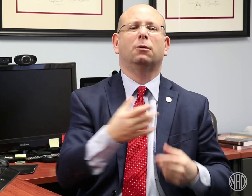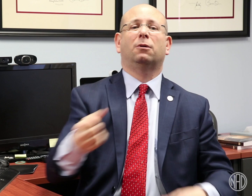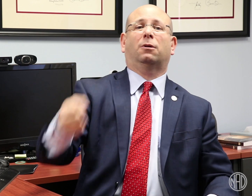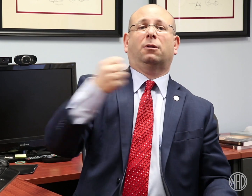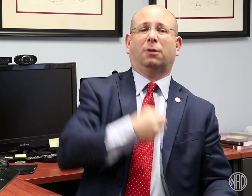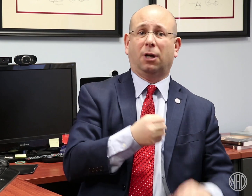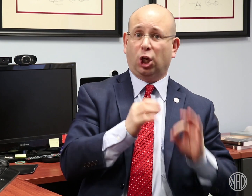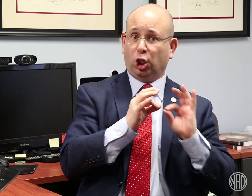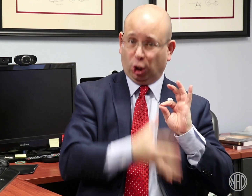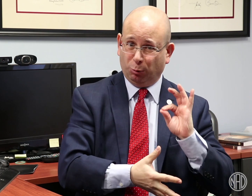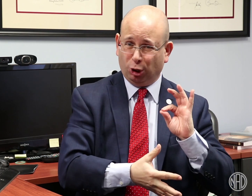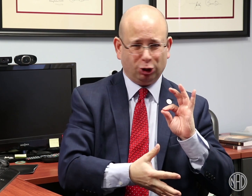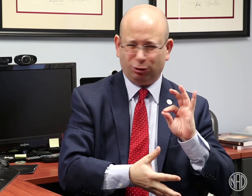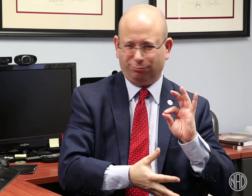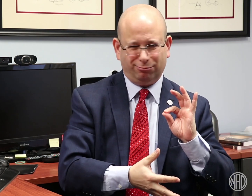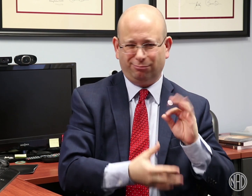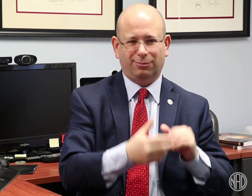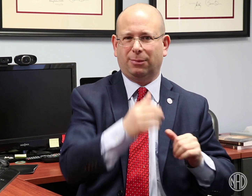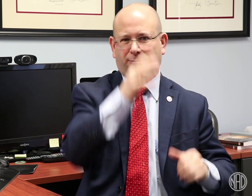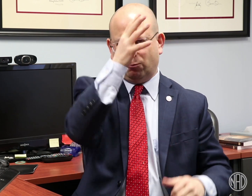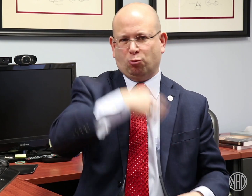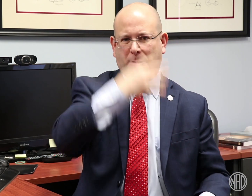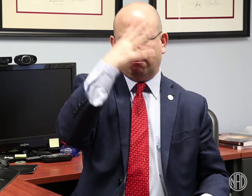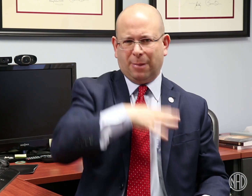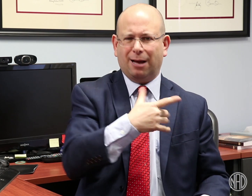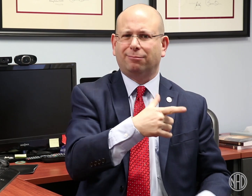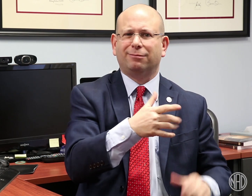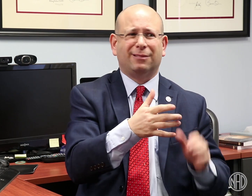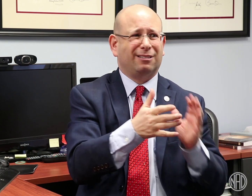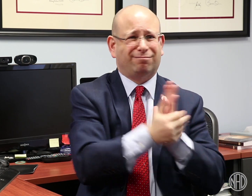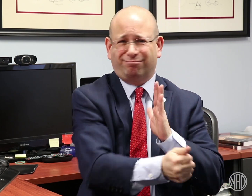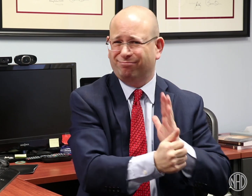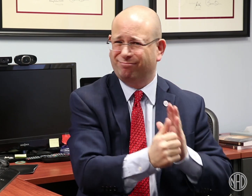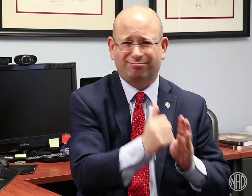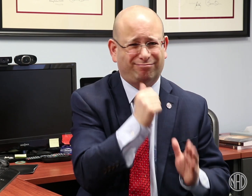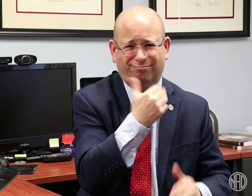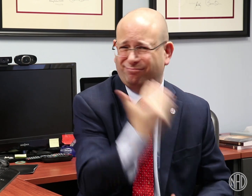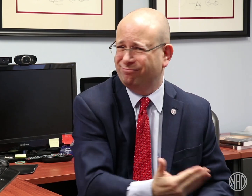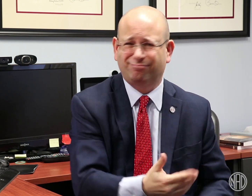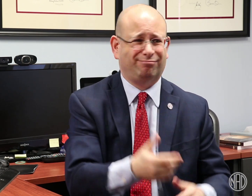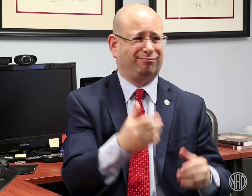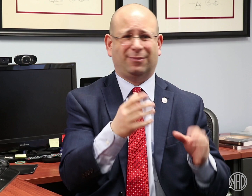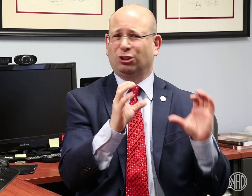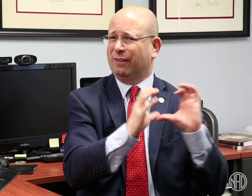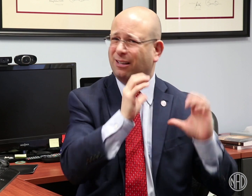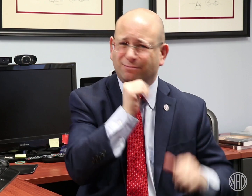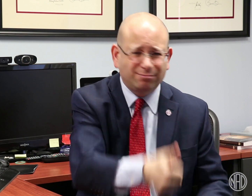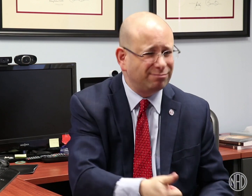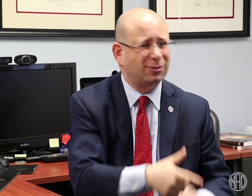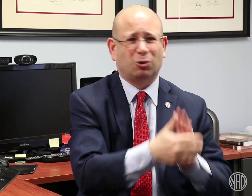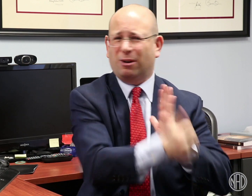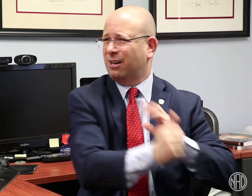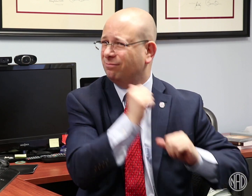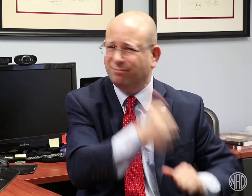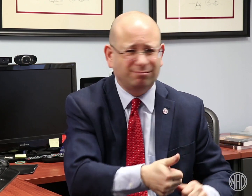The county hired a white male “interpreter” but he was not qualified nor certified,